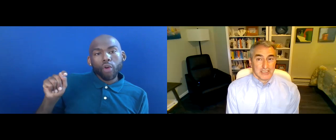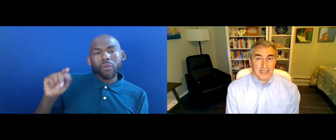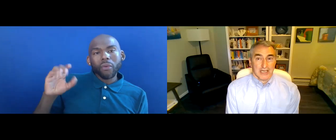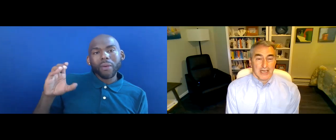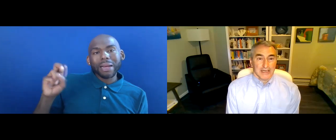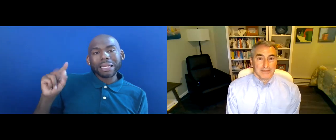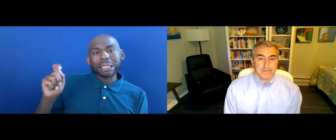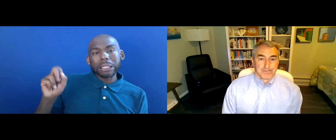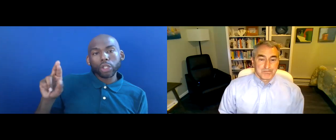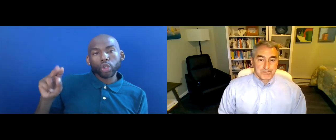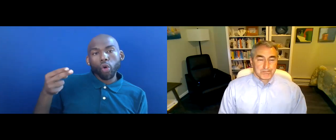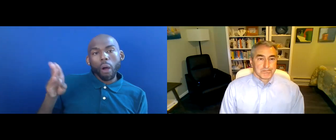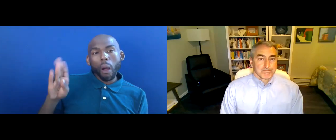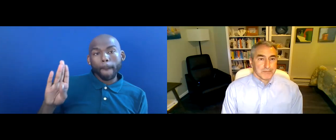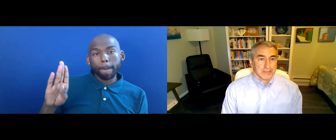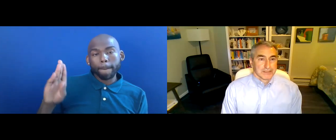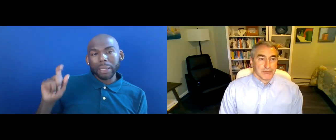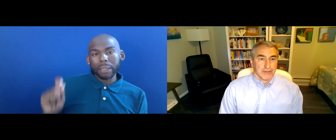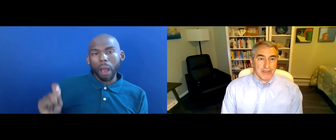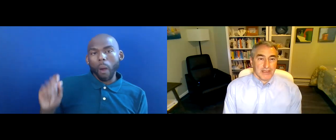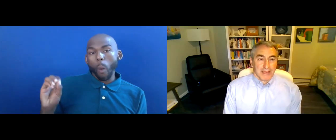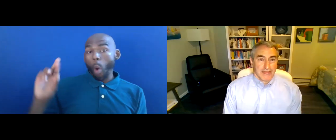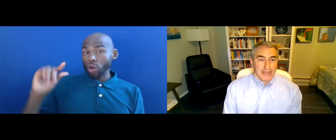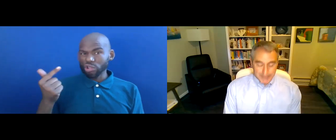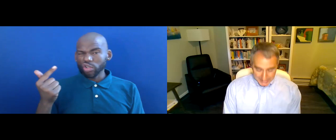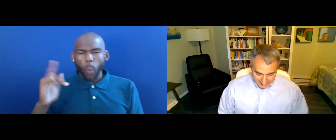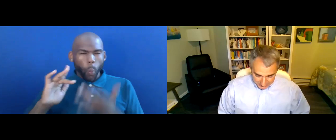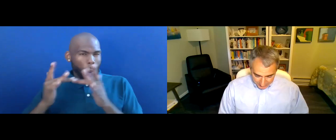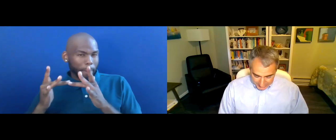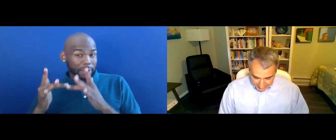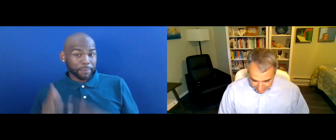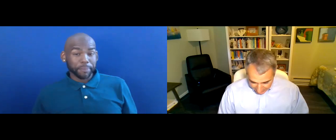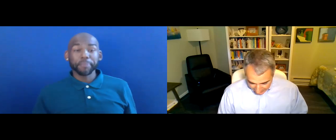SO THAT'S MY SECTION OF THE PRESENTATION.